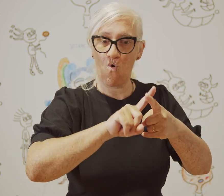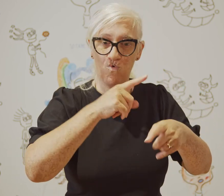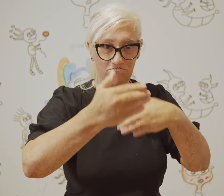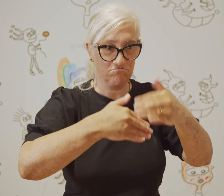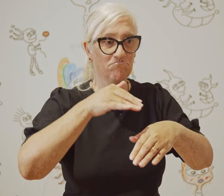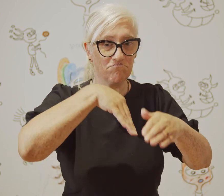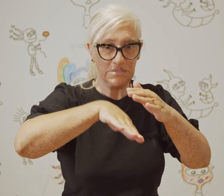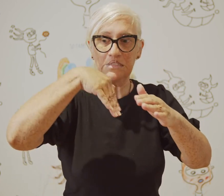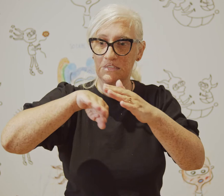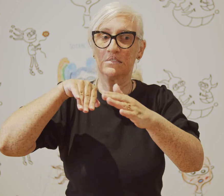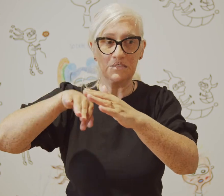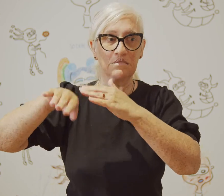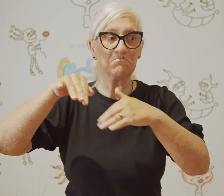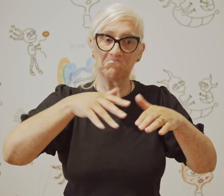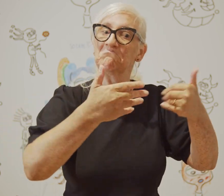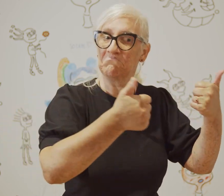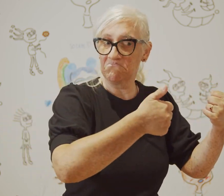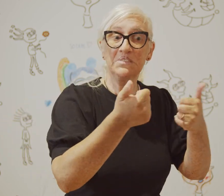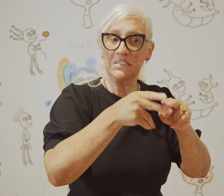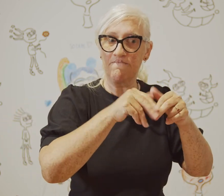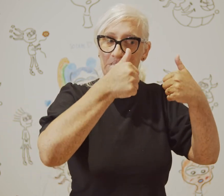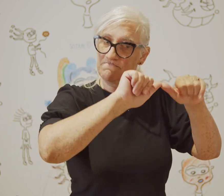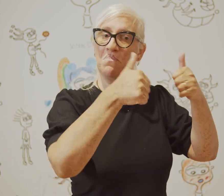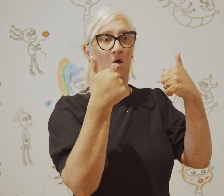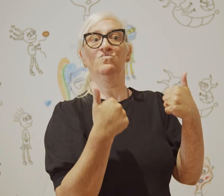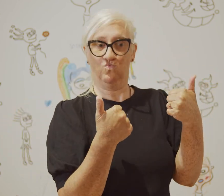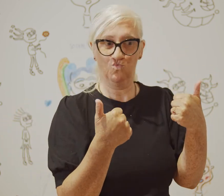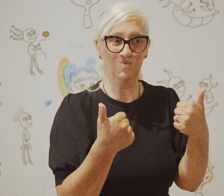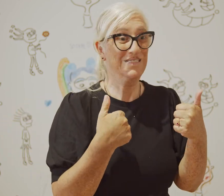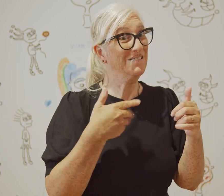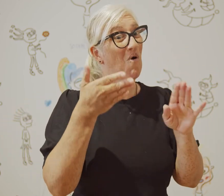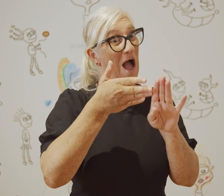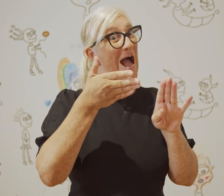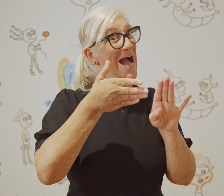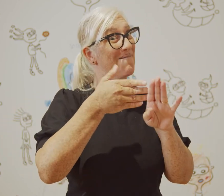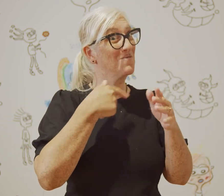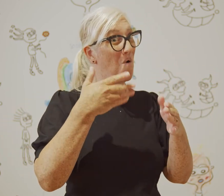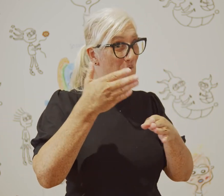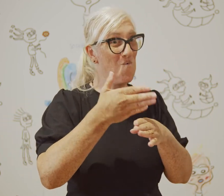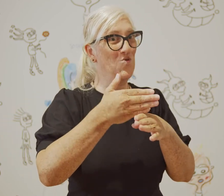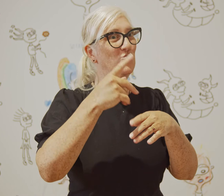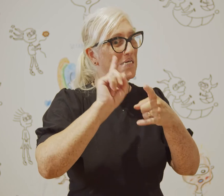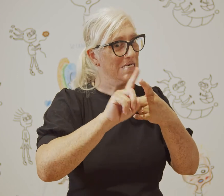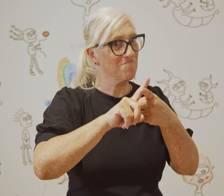So they're my aims within my practice to continue to influence people